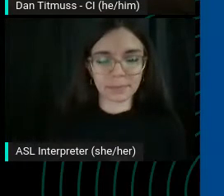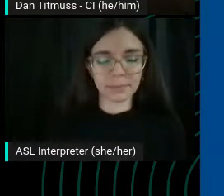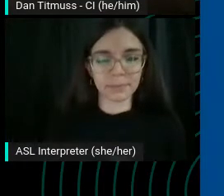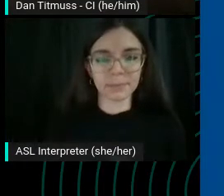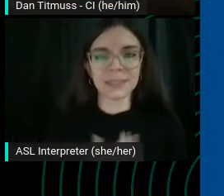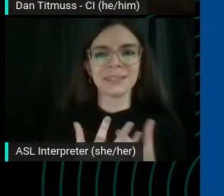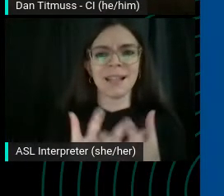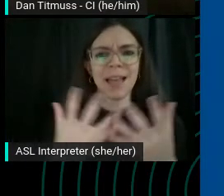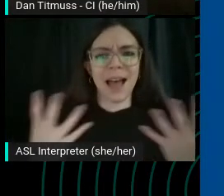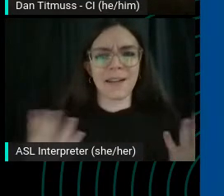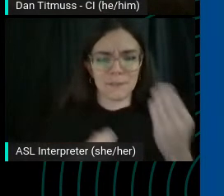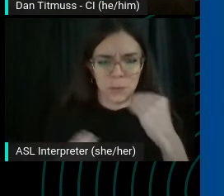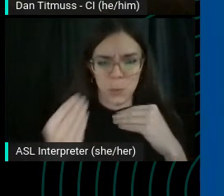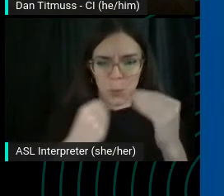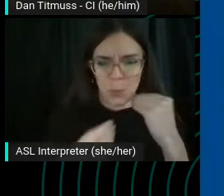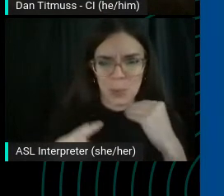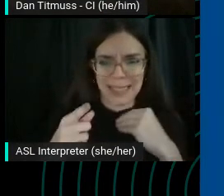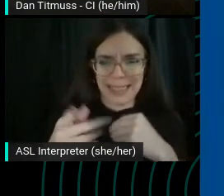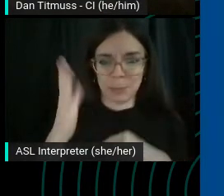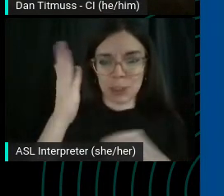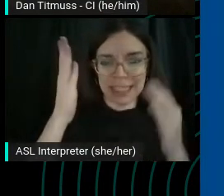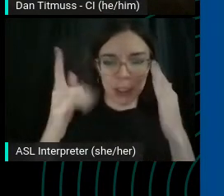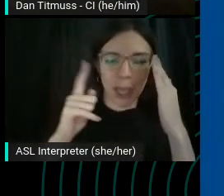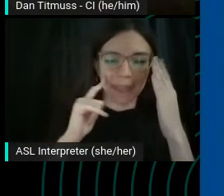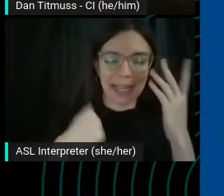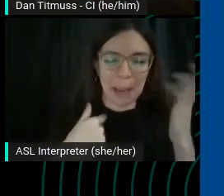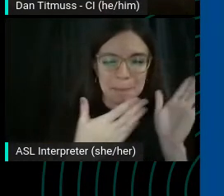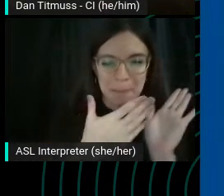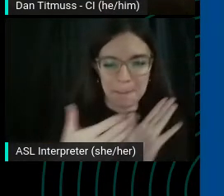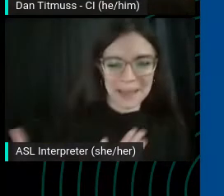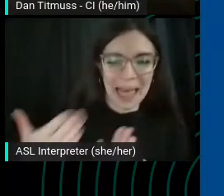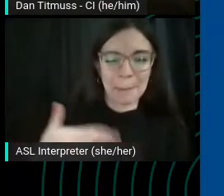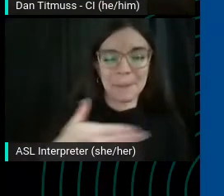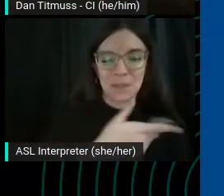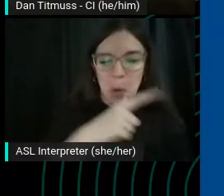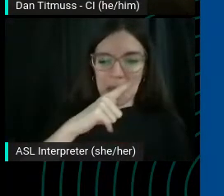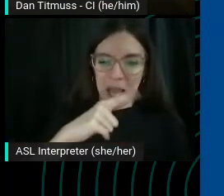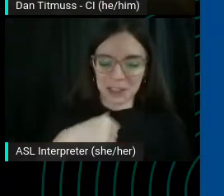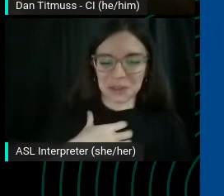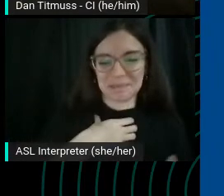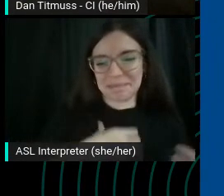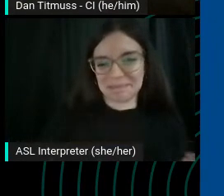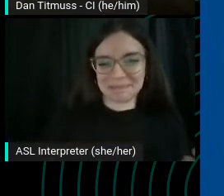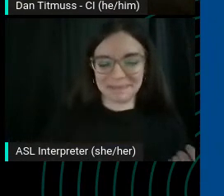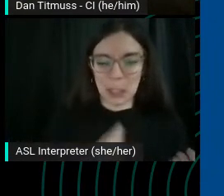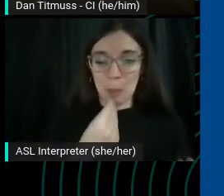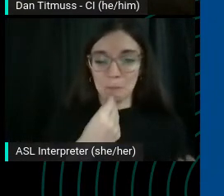I think I planned this before lunch sometime some point. And so food, just sort of like made its way in there.